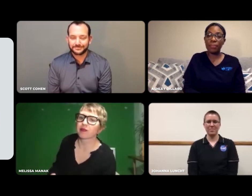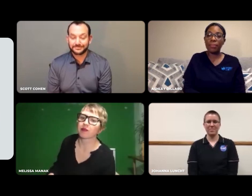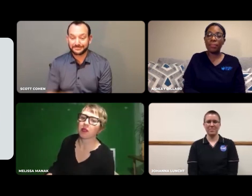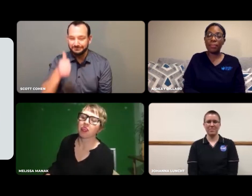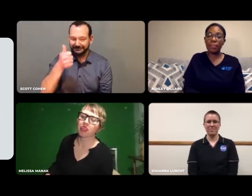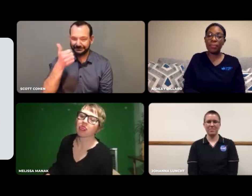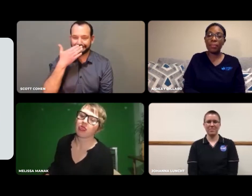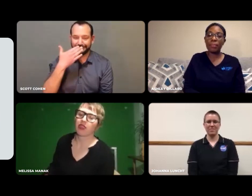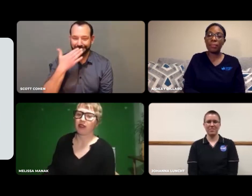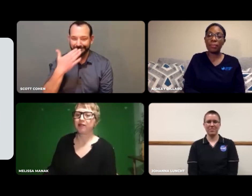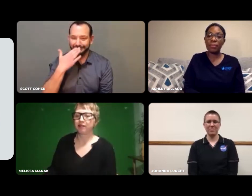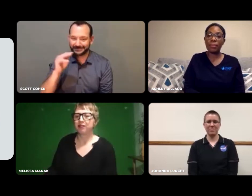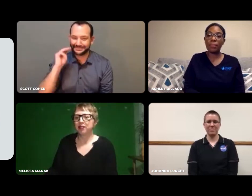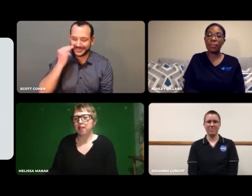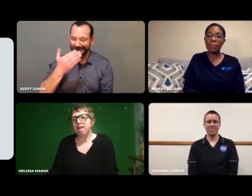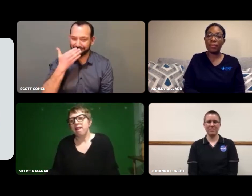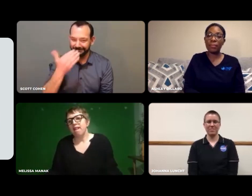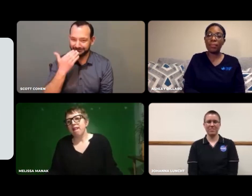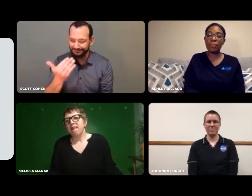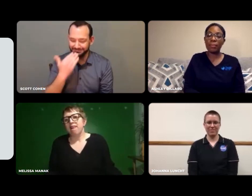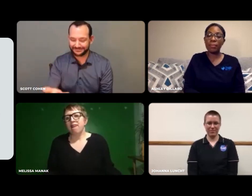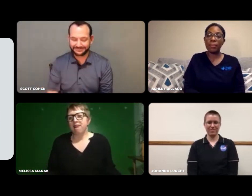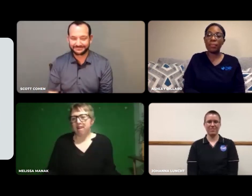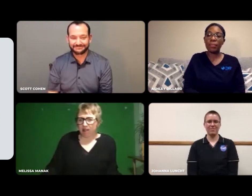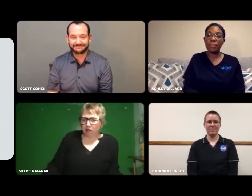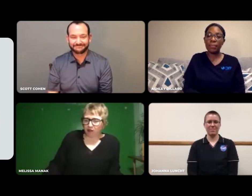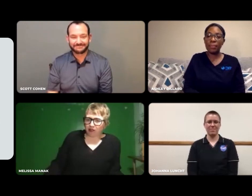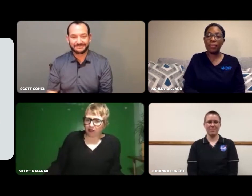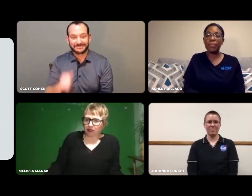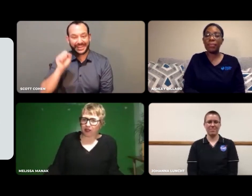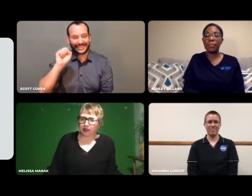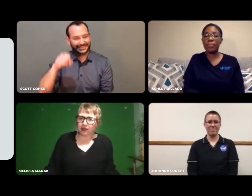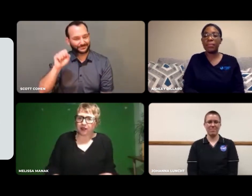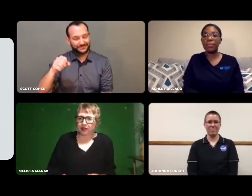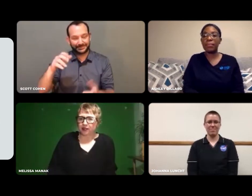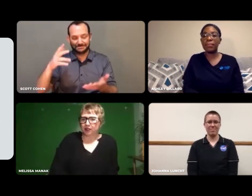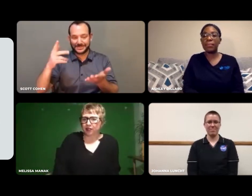Yes, agreed. Thank you, Melissa.